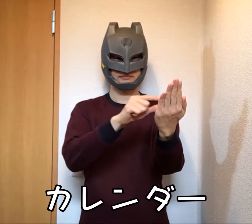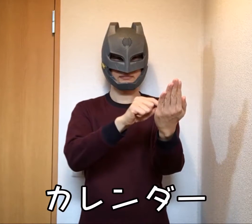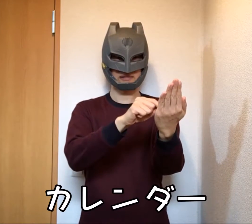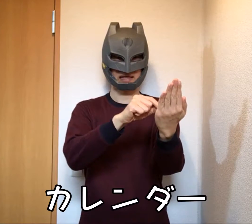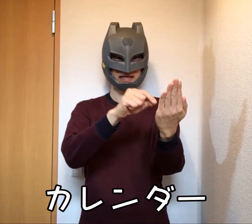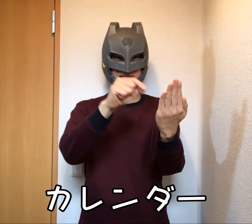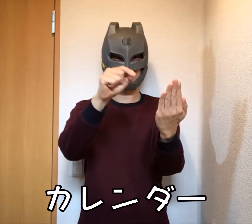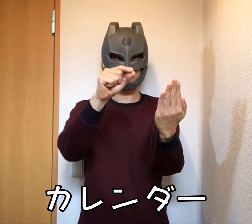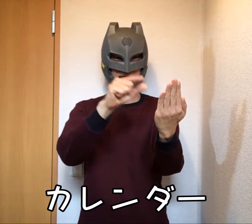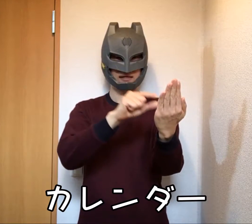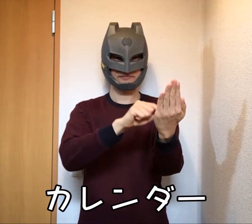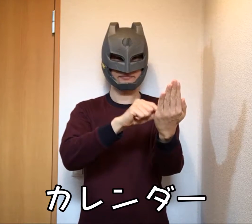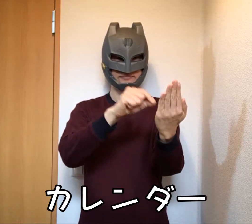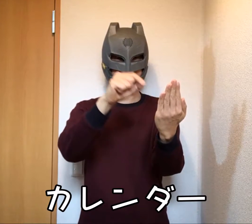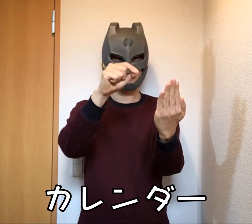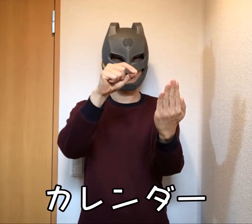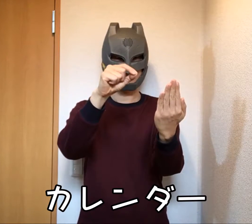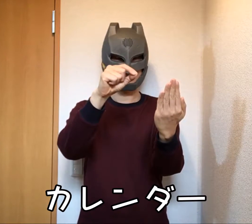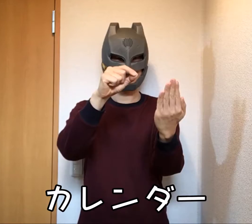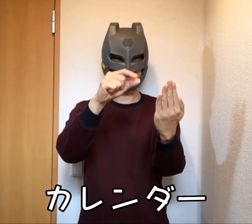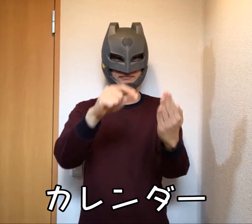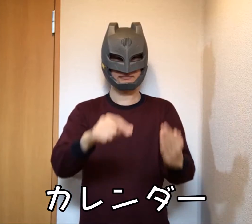Calendar